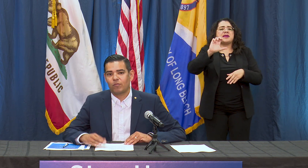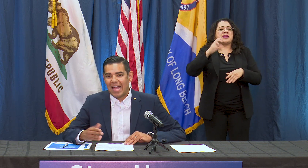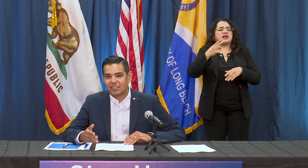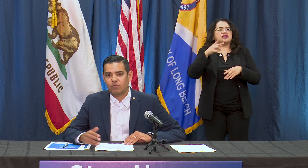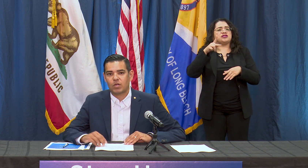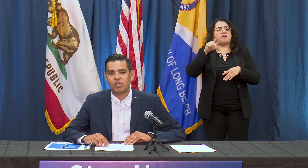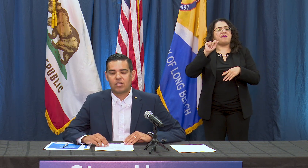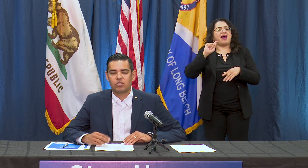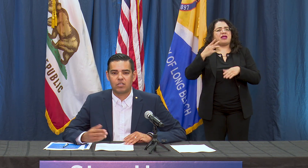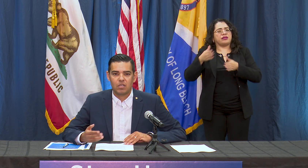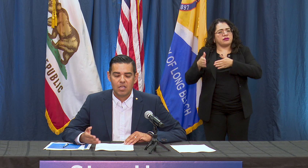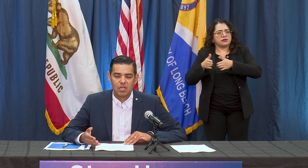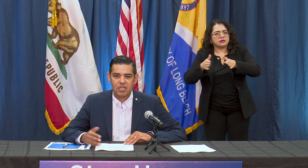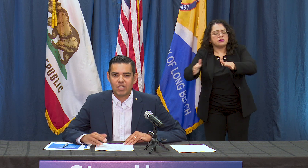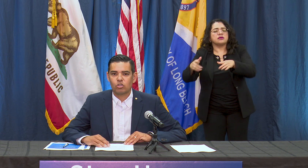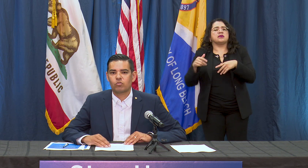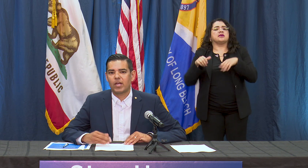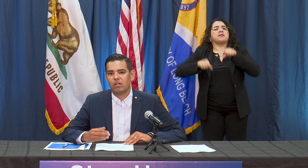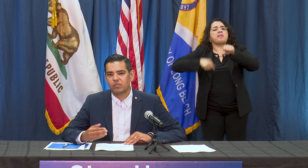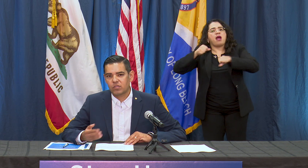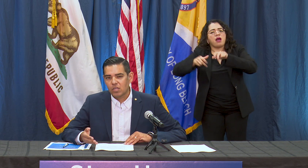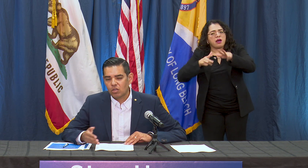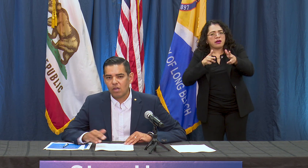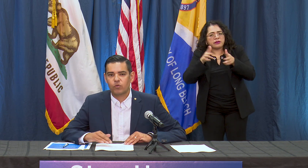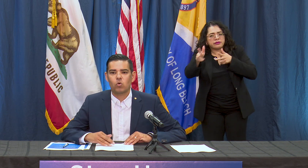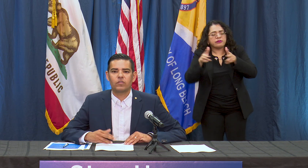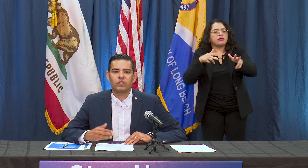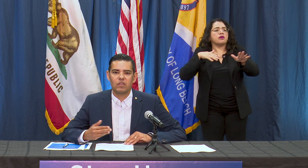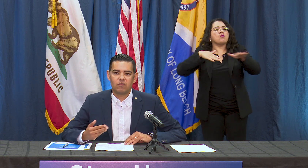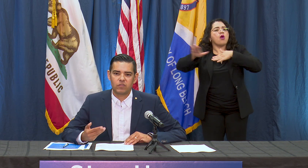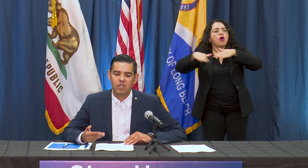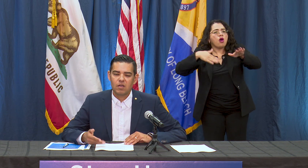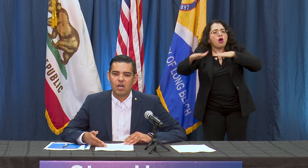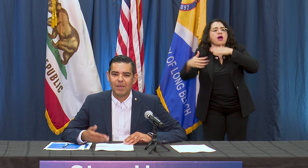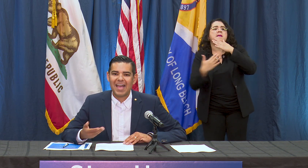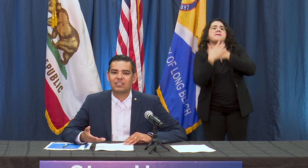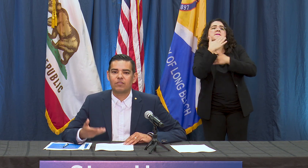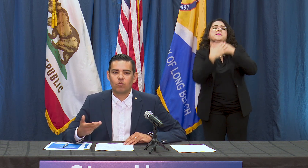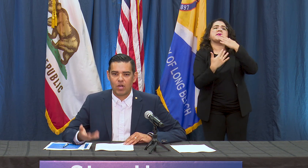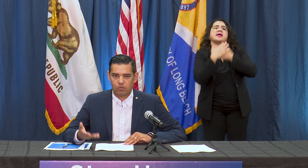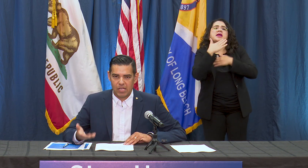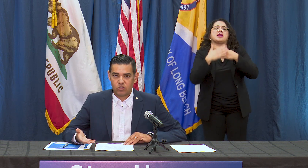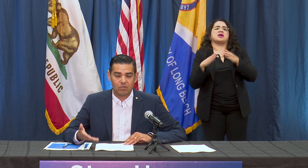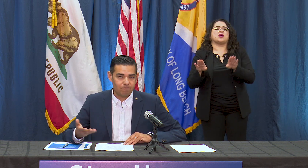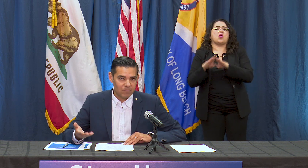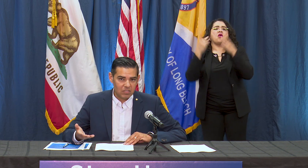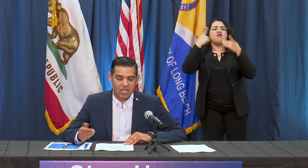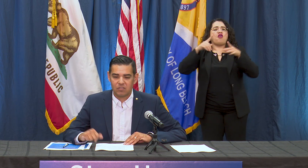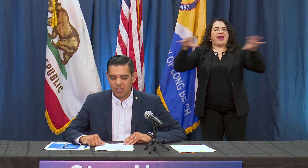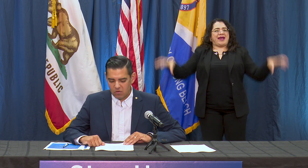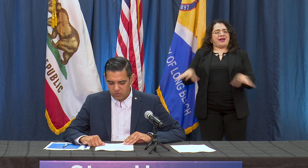for active recreation, nature trails, golf courses, active recreation, and tennis centers